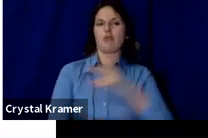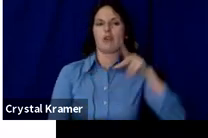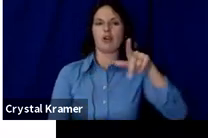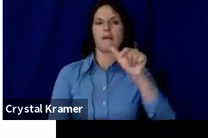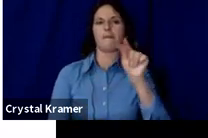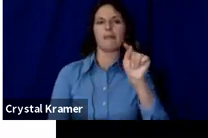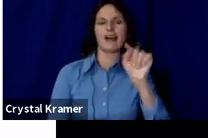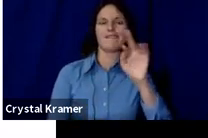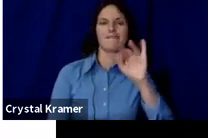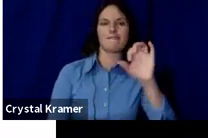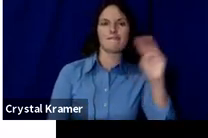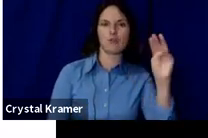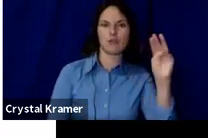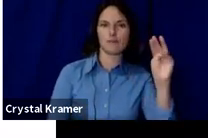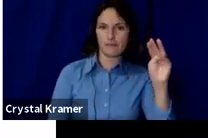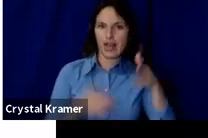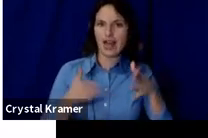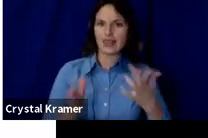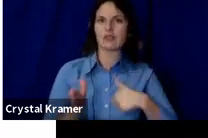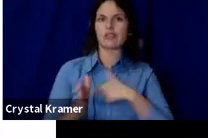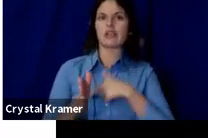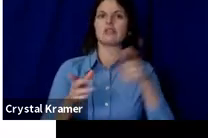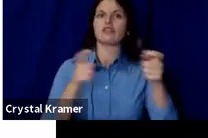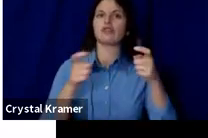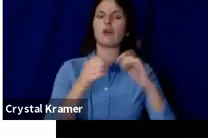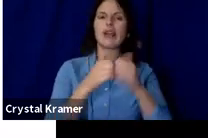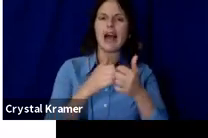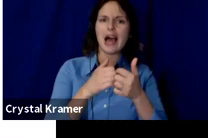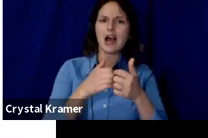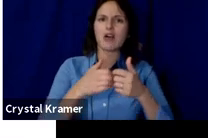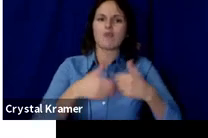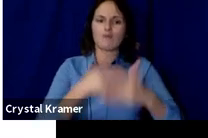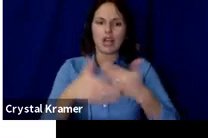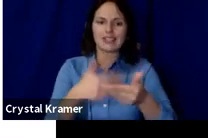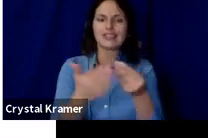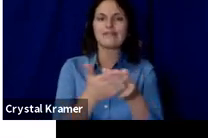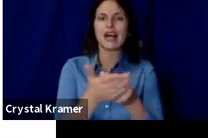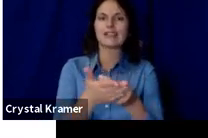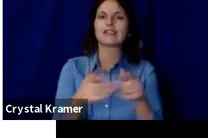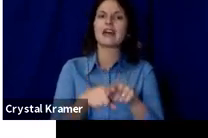while also allowing us to offer the tax deduction to your donors.